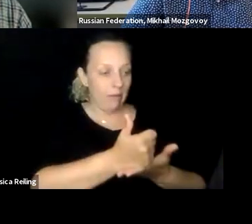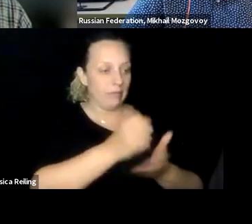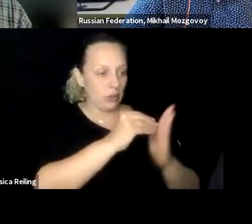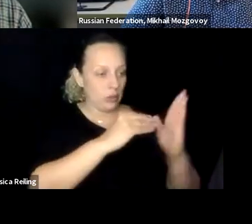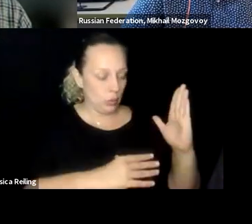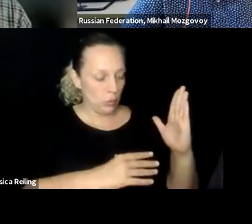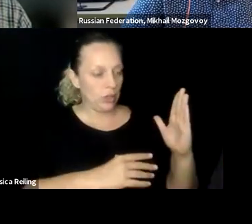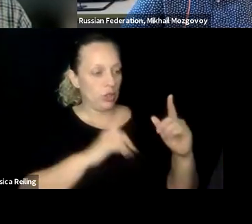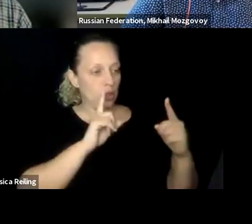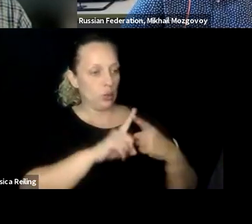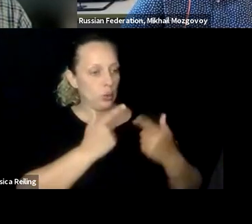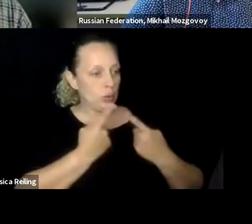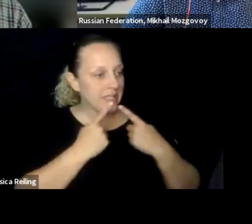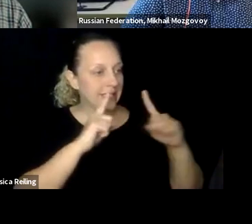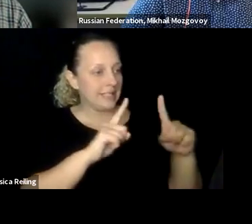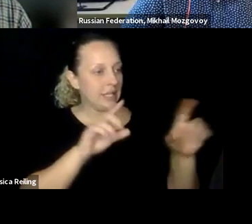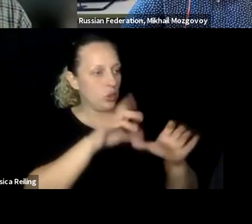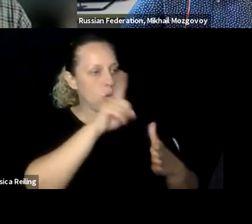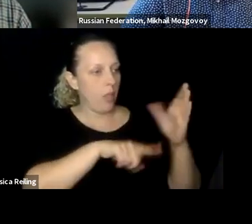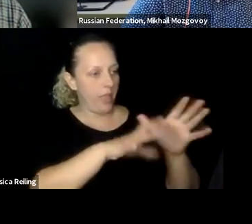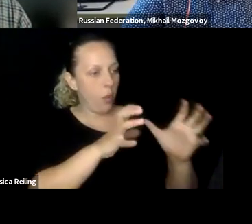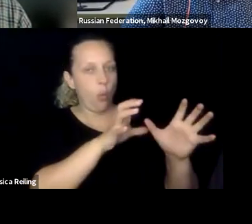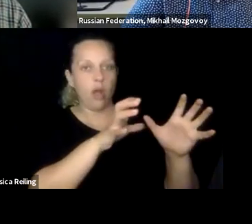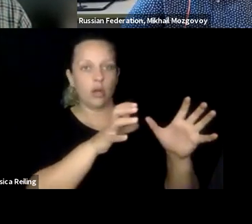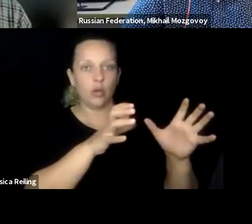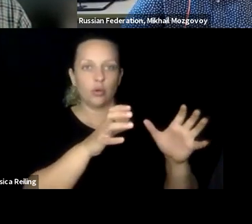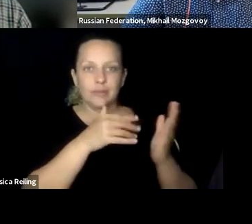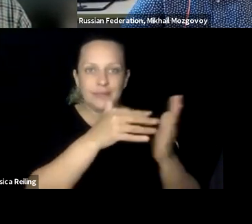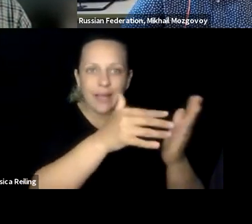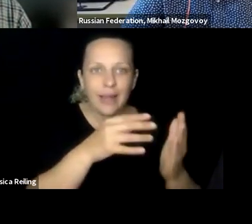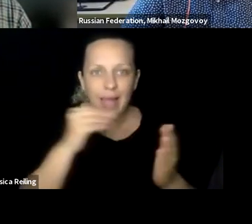and develop disability policies that enable staff